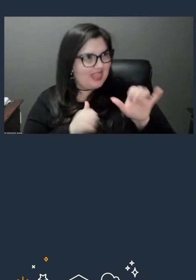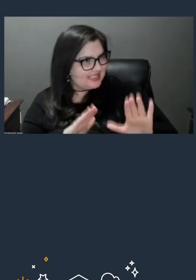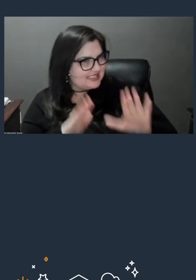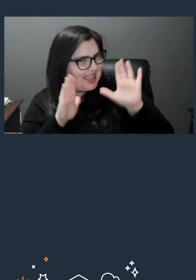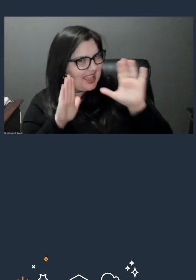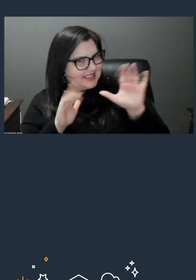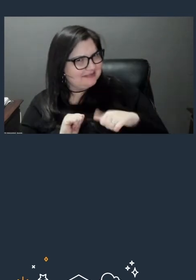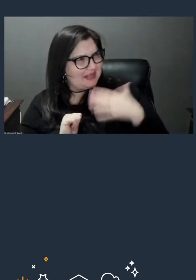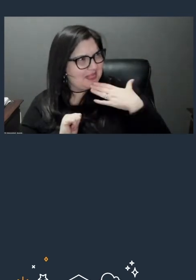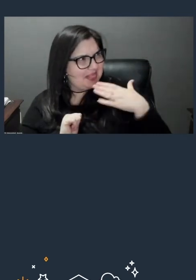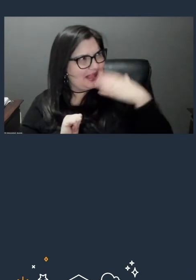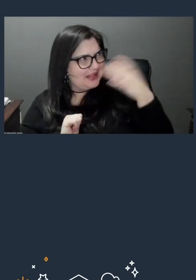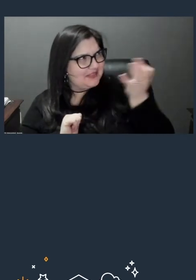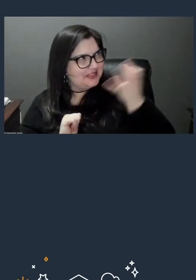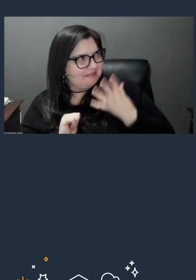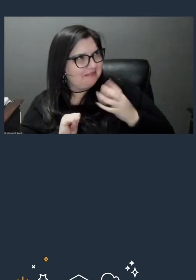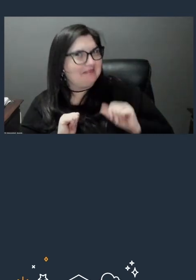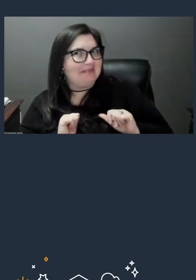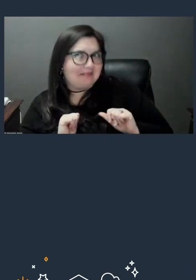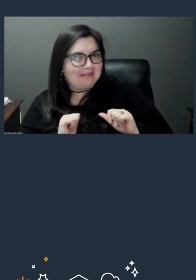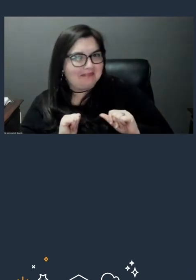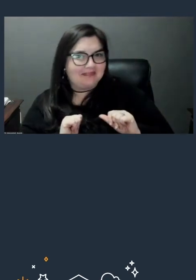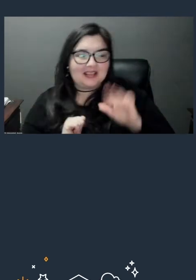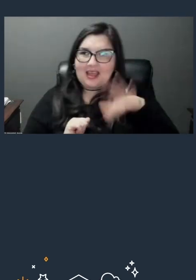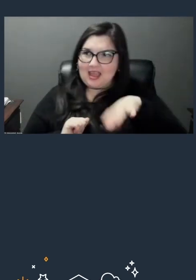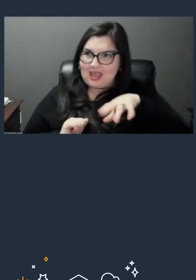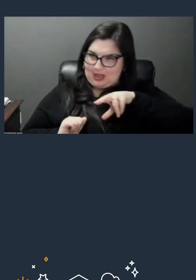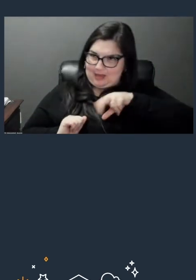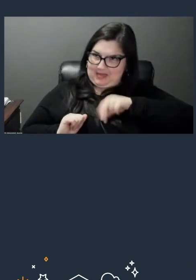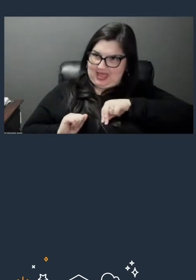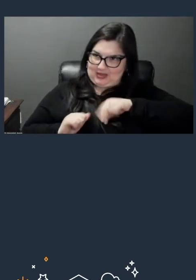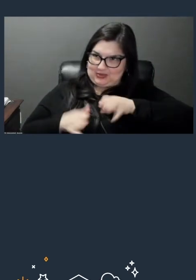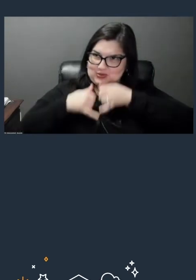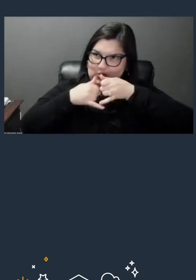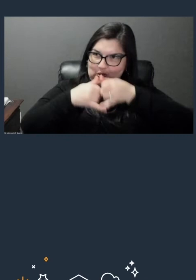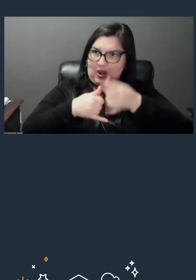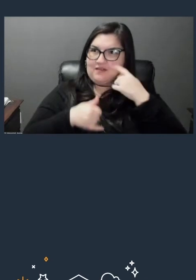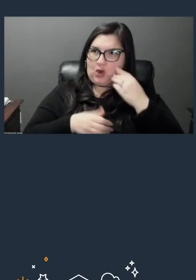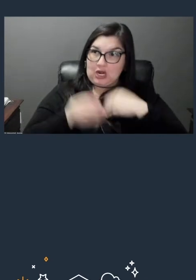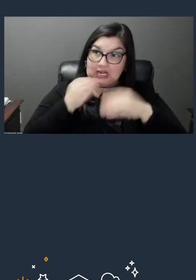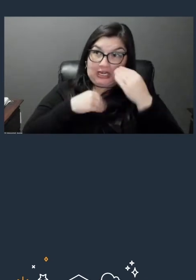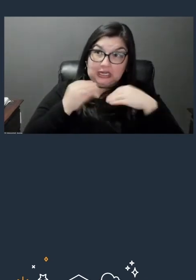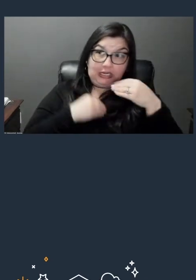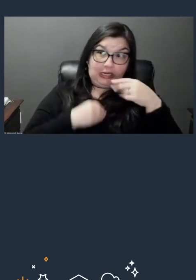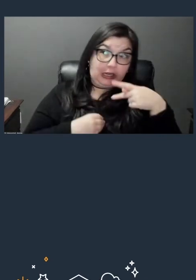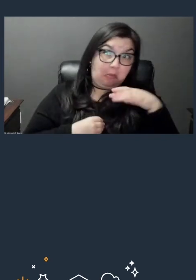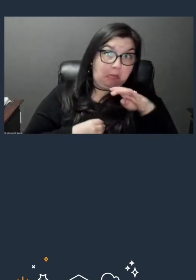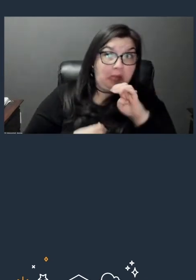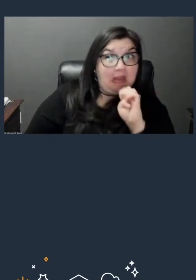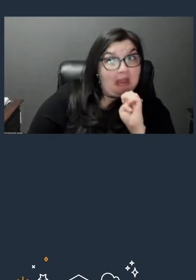[Becky] Are there badges awarded for eating pie? [Steve] Not yet, - Not yet. But I think there should be.